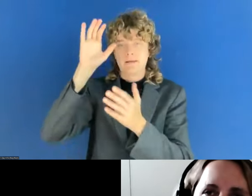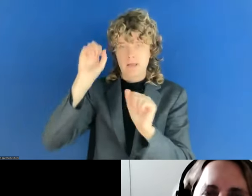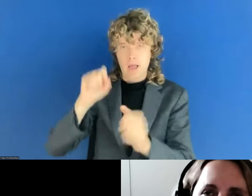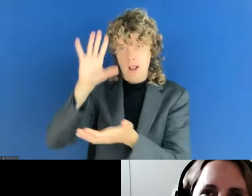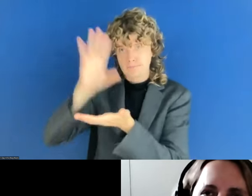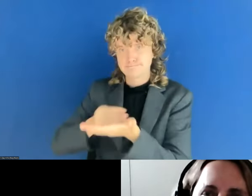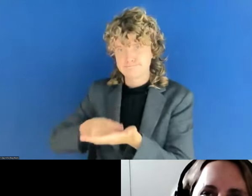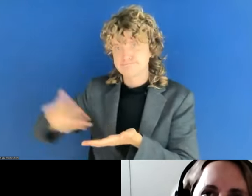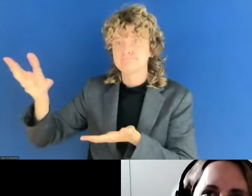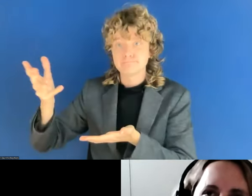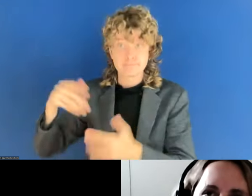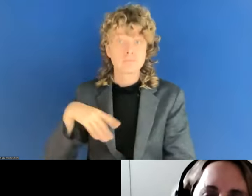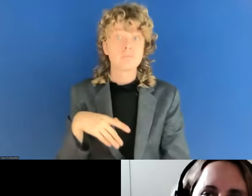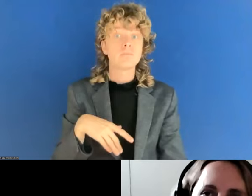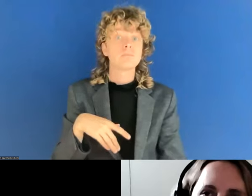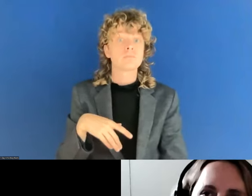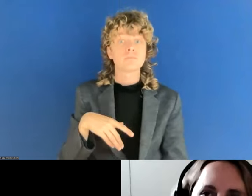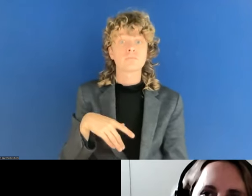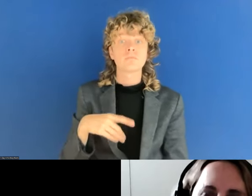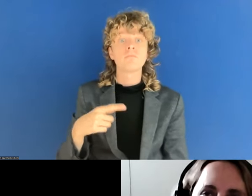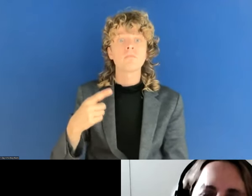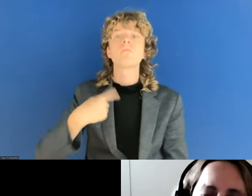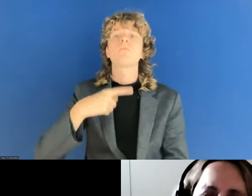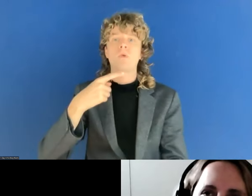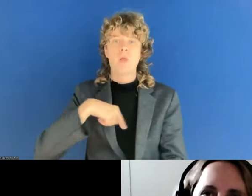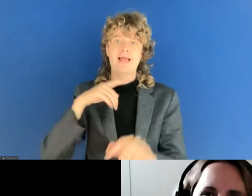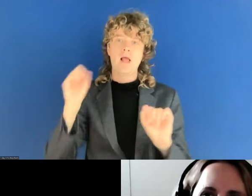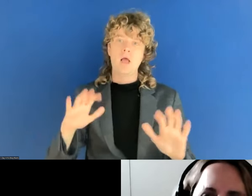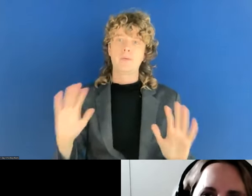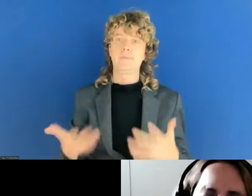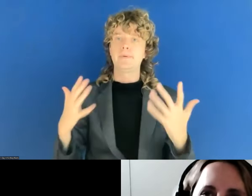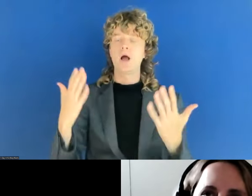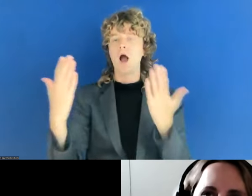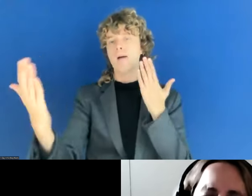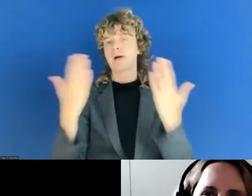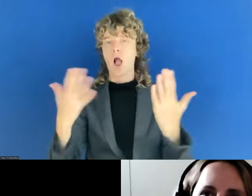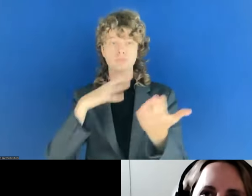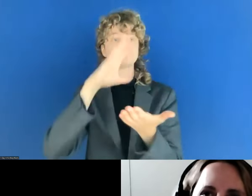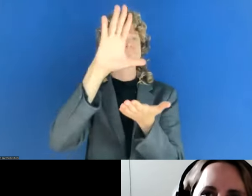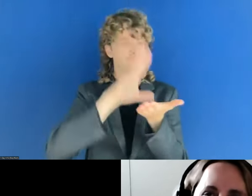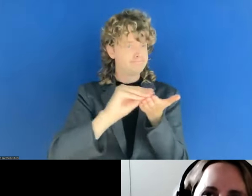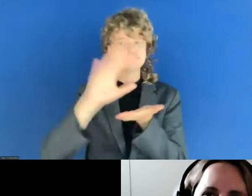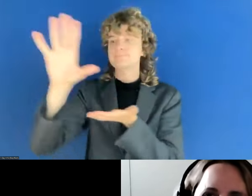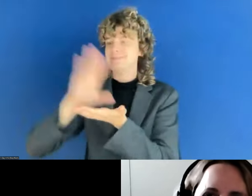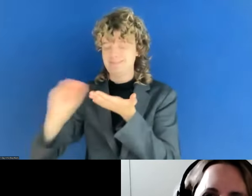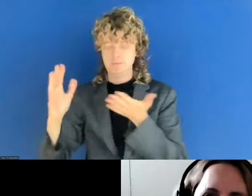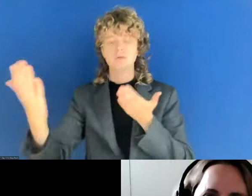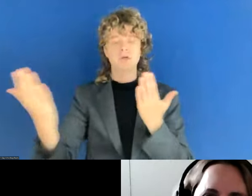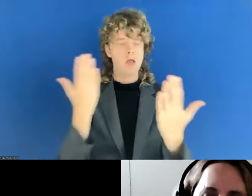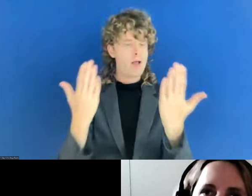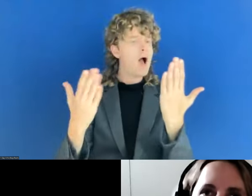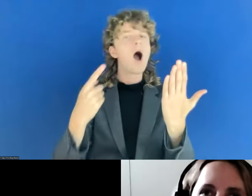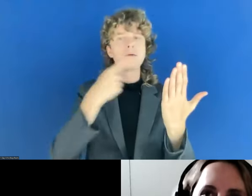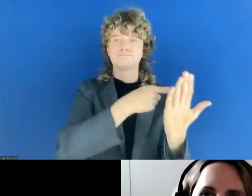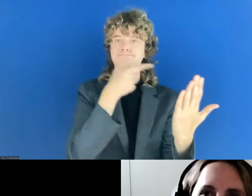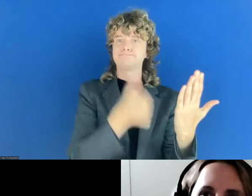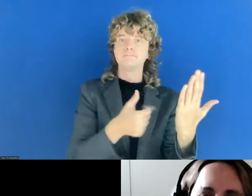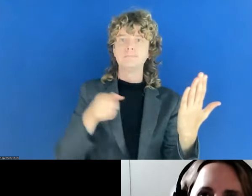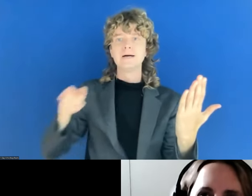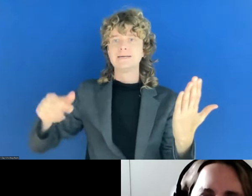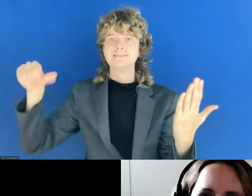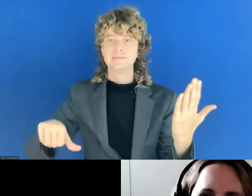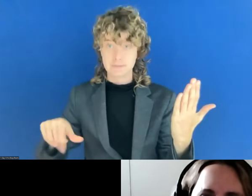be also easier for the one who are assessing because many, under struggling with this still.